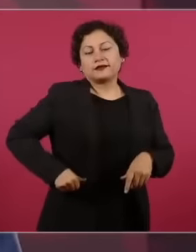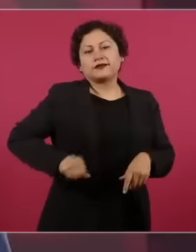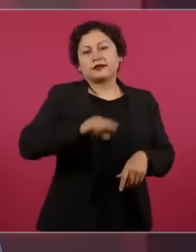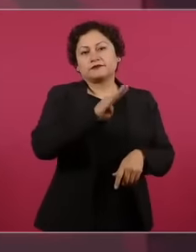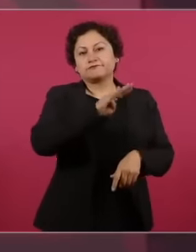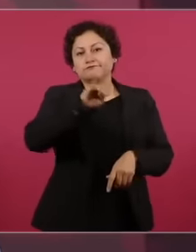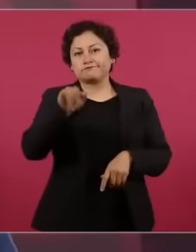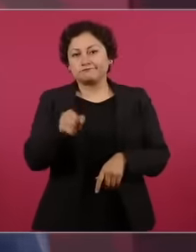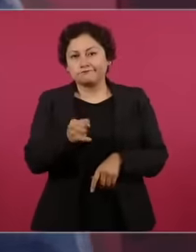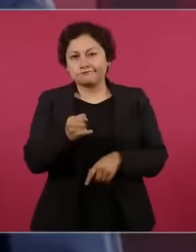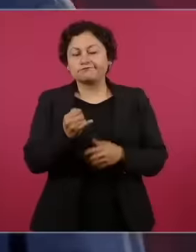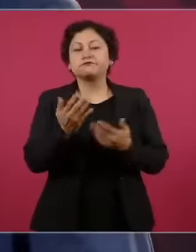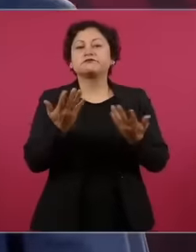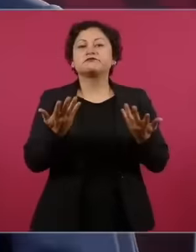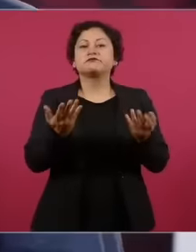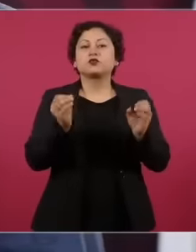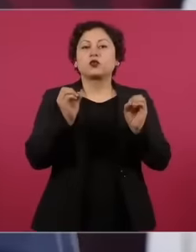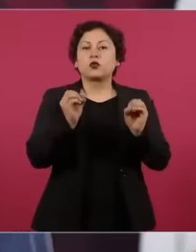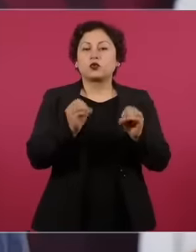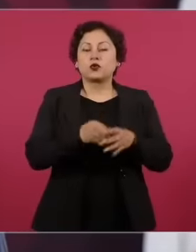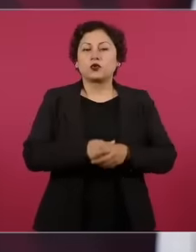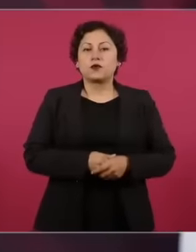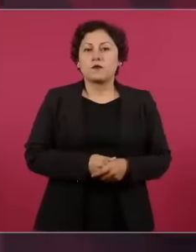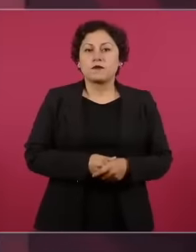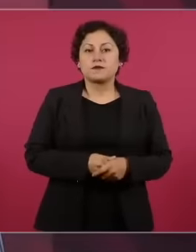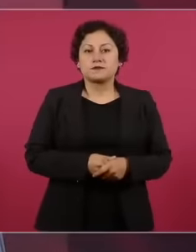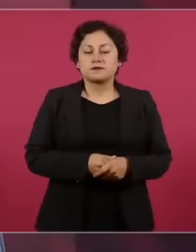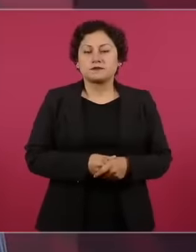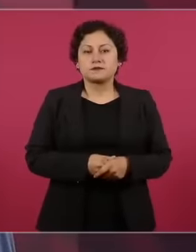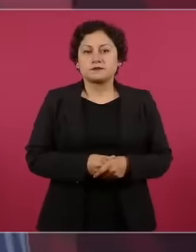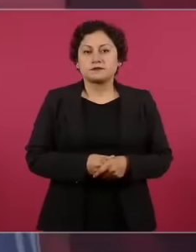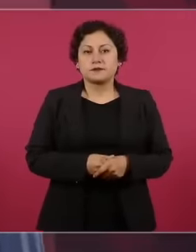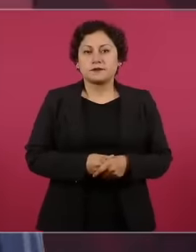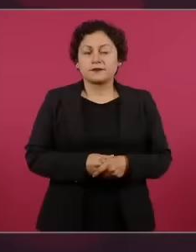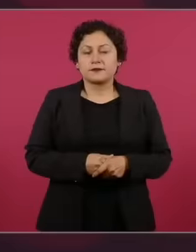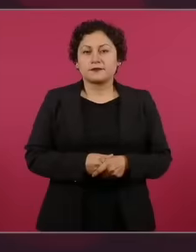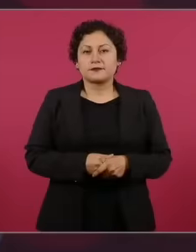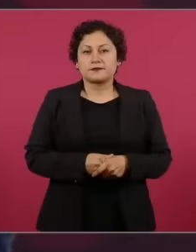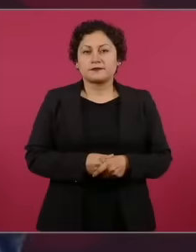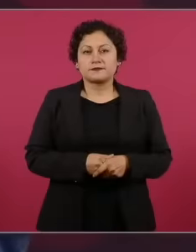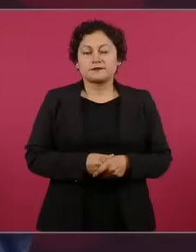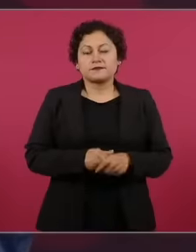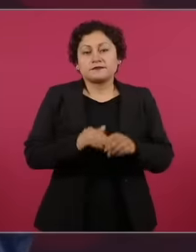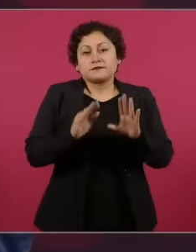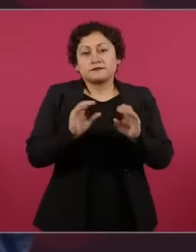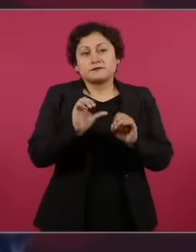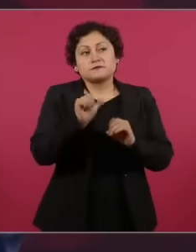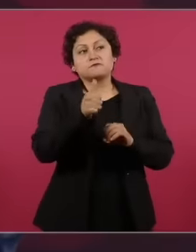this one or from other neighborhoods, of course in Benito